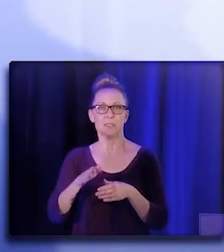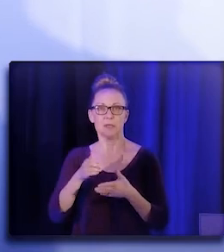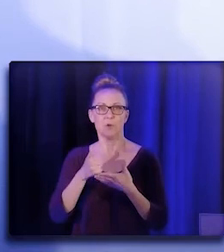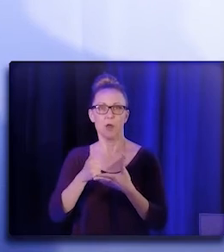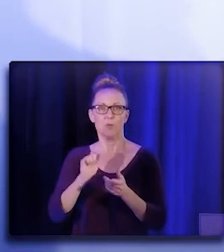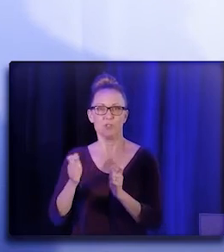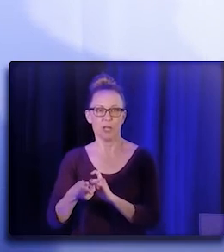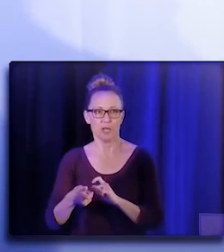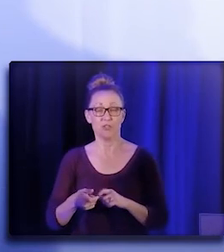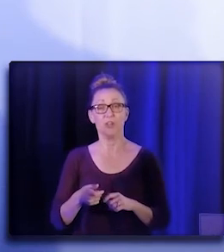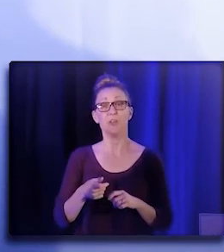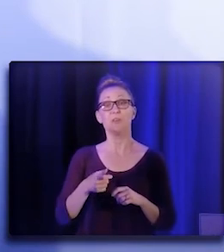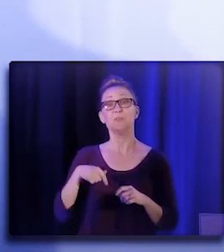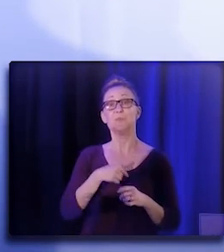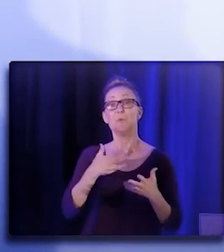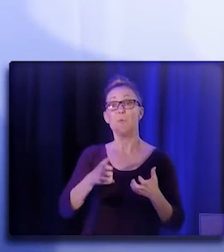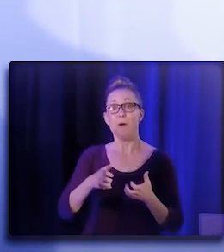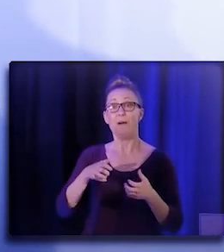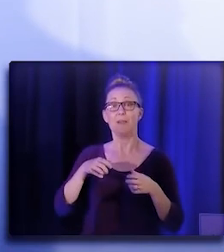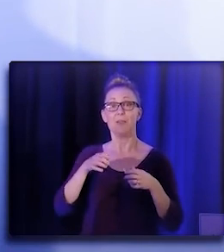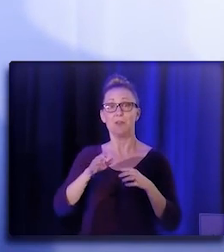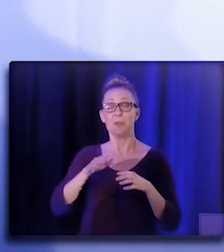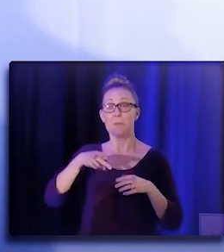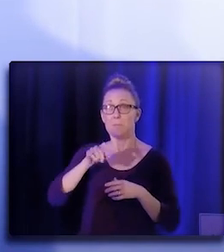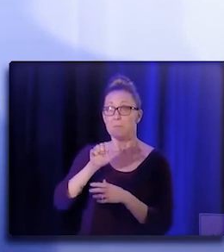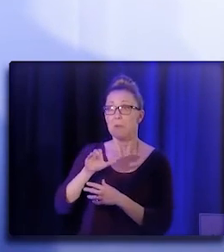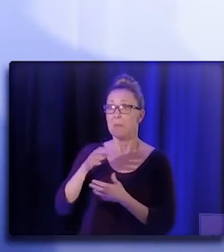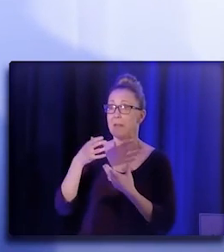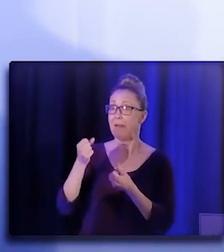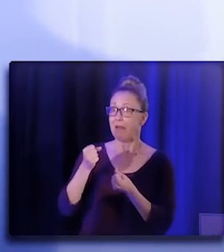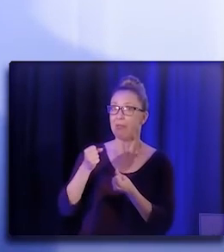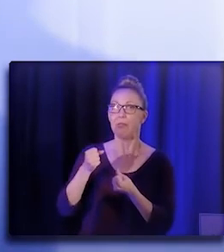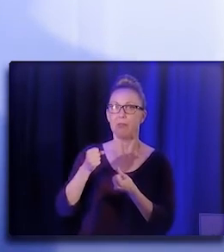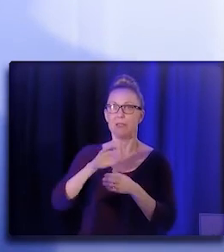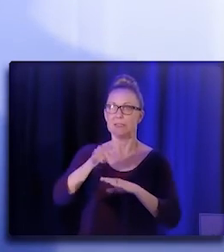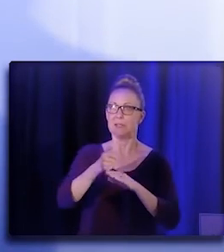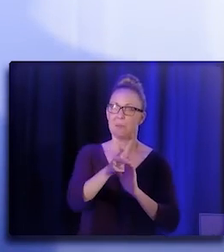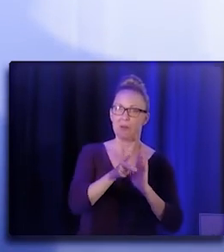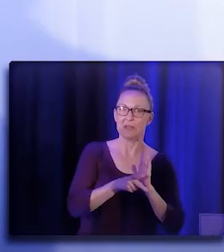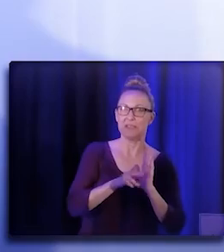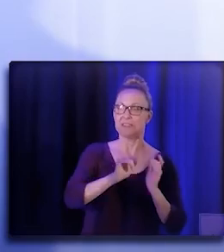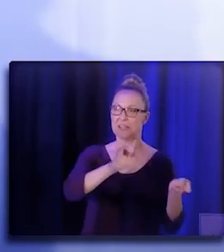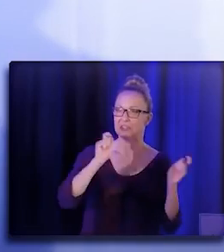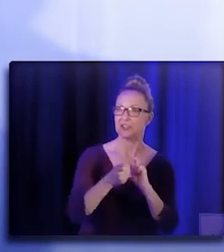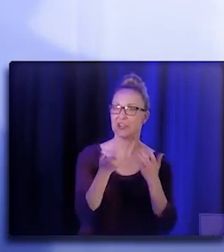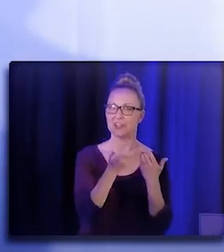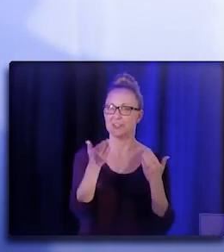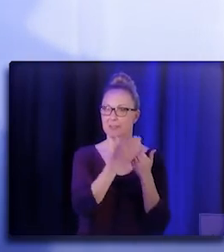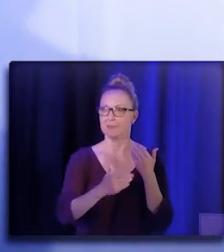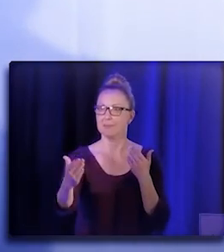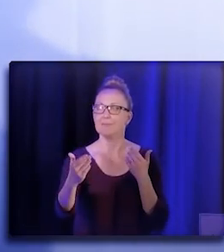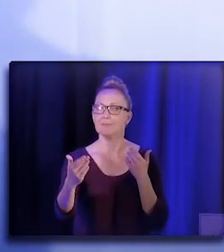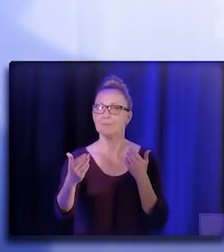that addresses policies moving forward that serve people. Two words, no mas, equity now.